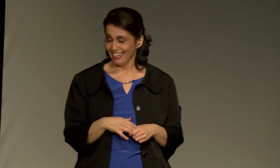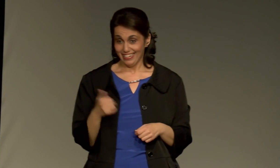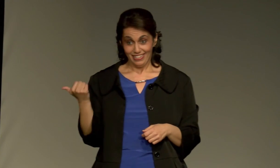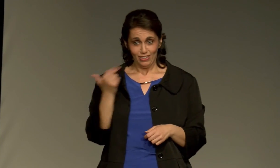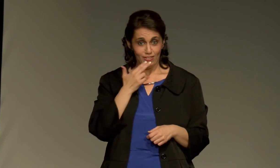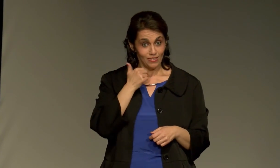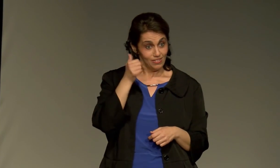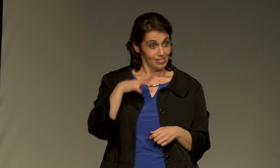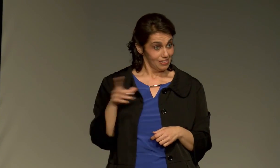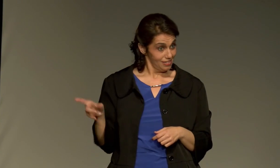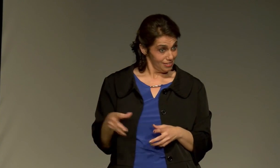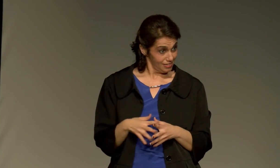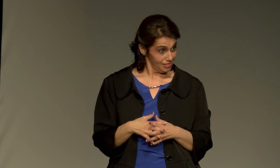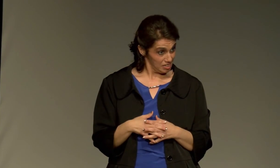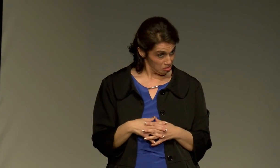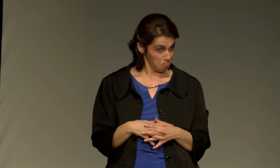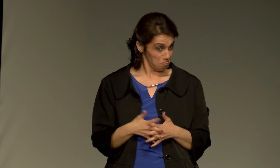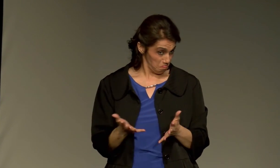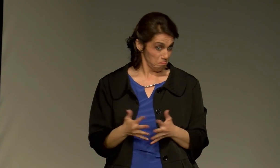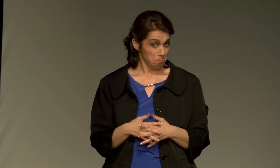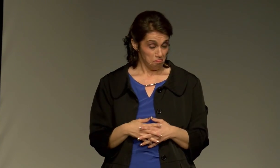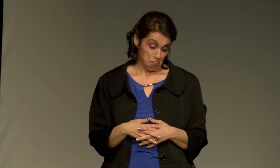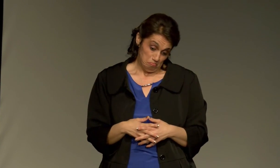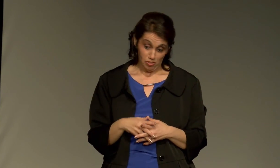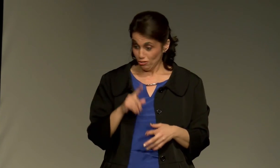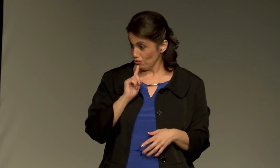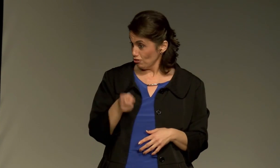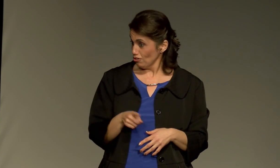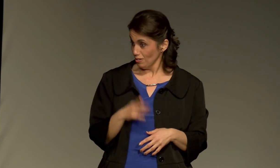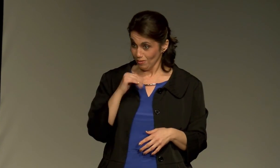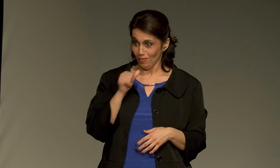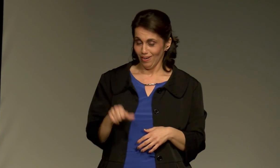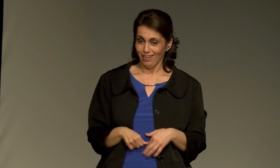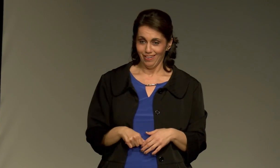And, he's really cute, so I'm like sure, why not?